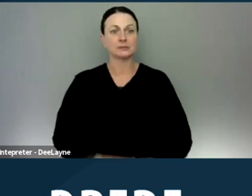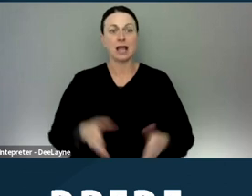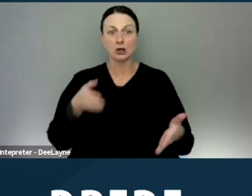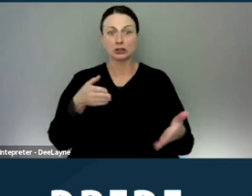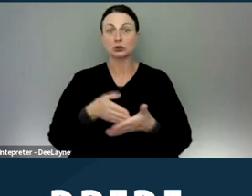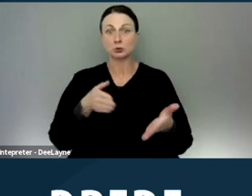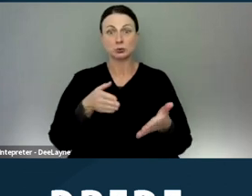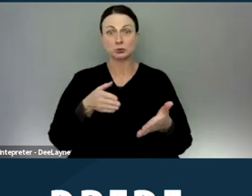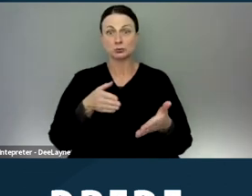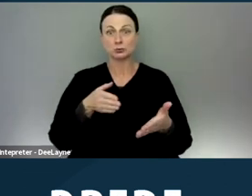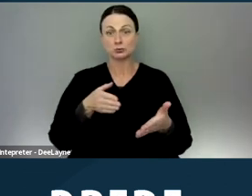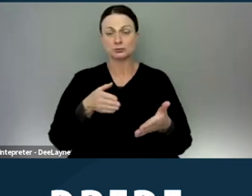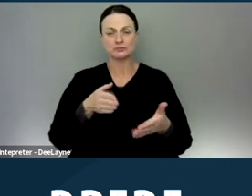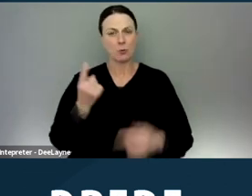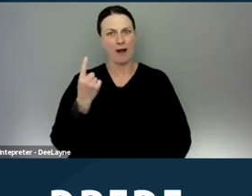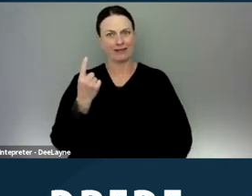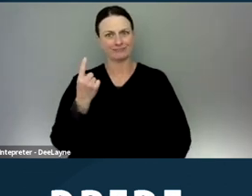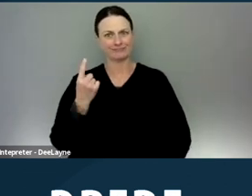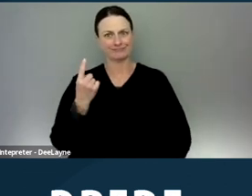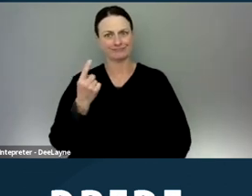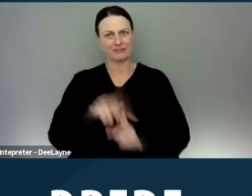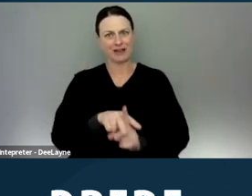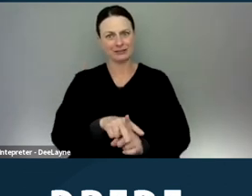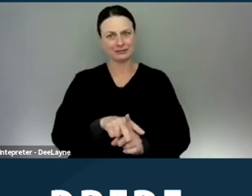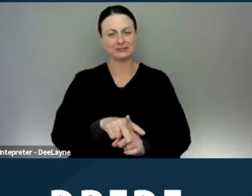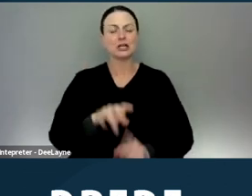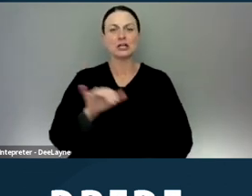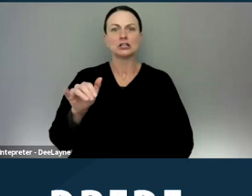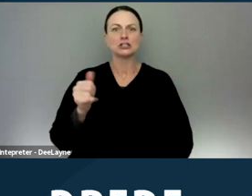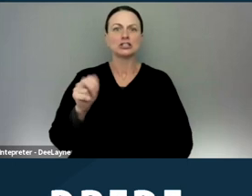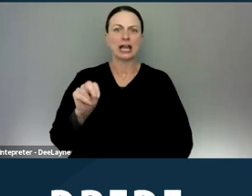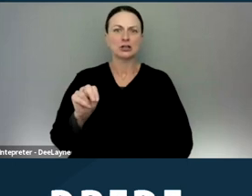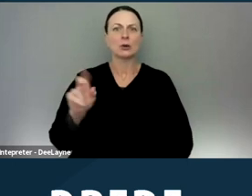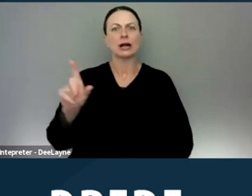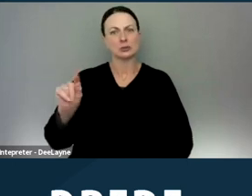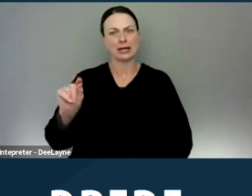to only have been one filed, and that was in January of 2023.